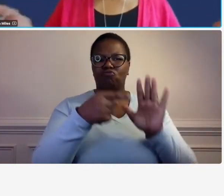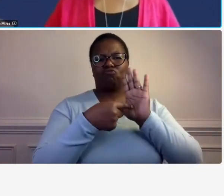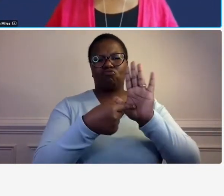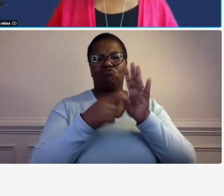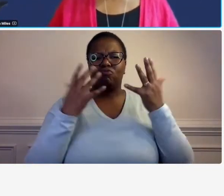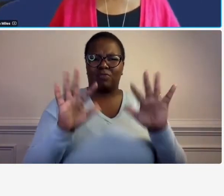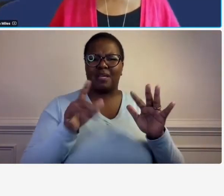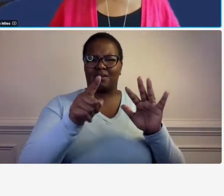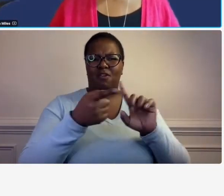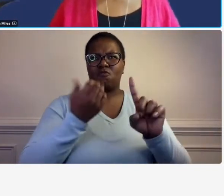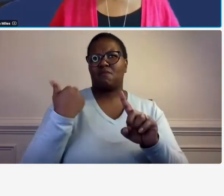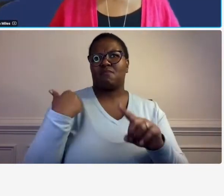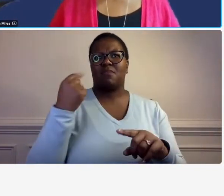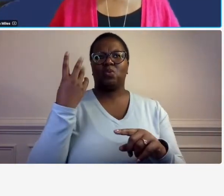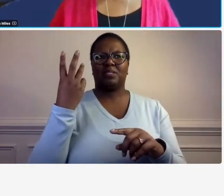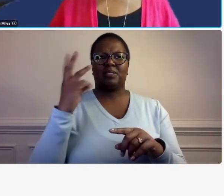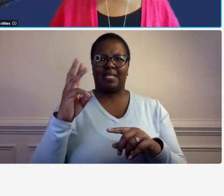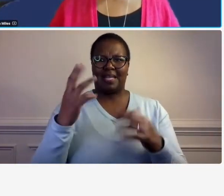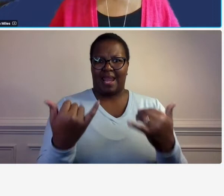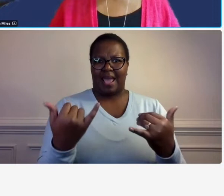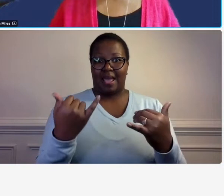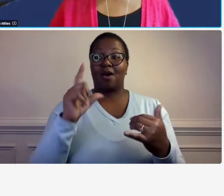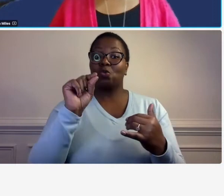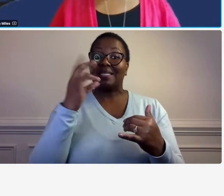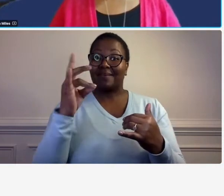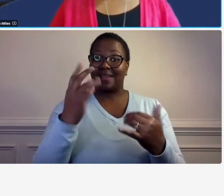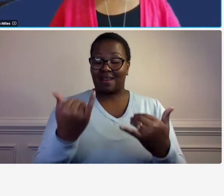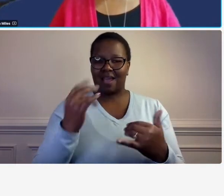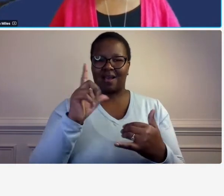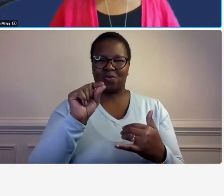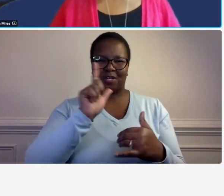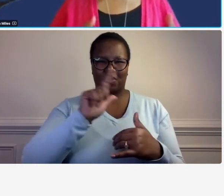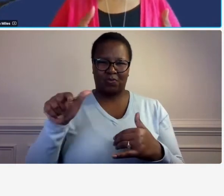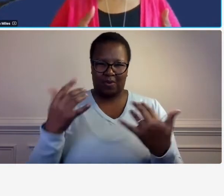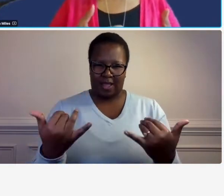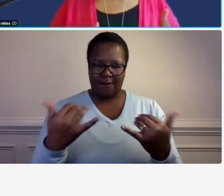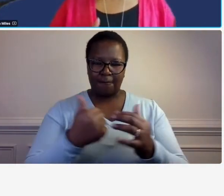2017 and it's already 2022. so let's look at this clause though because these clauses they